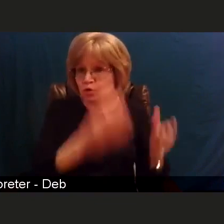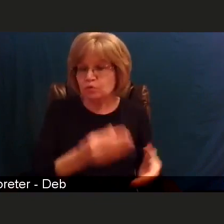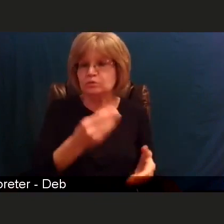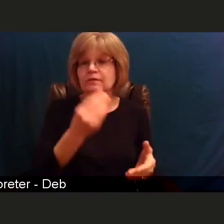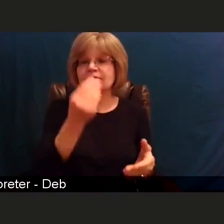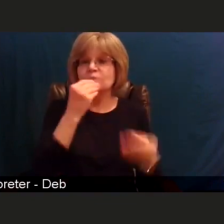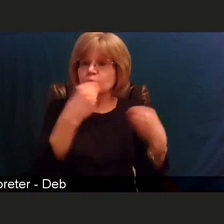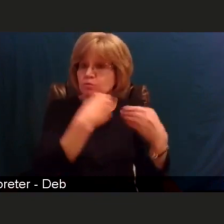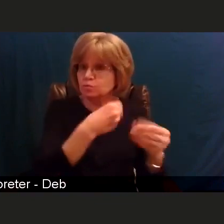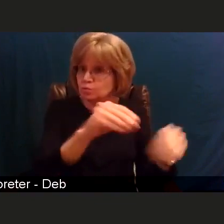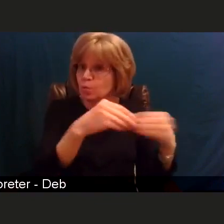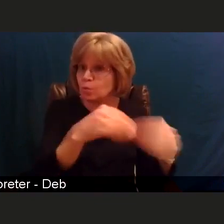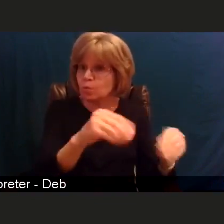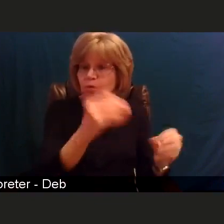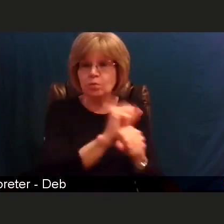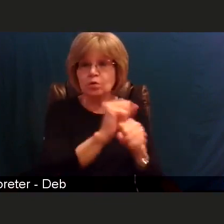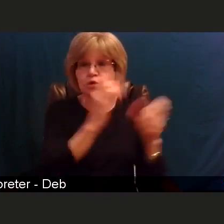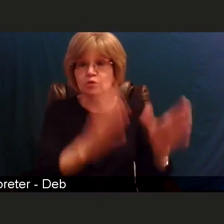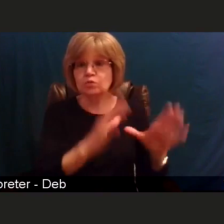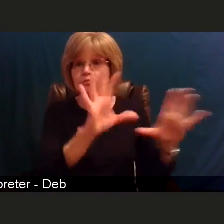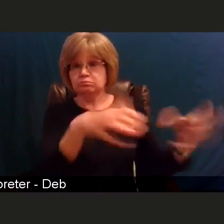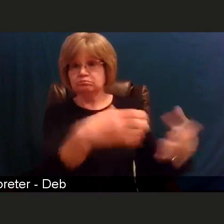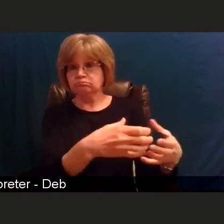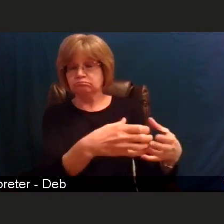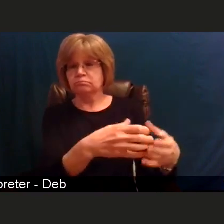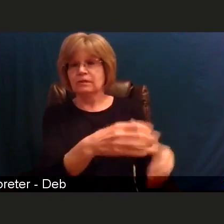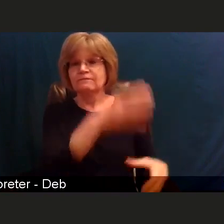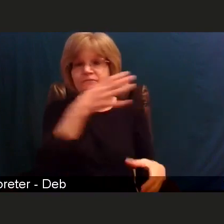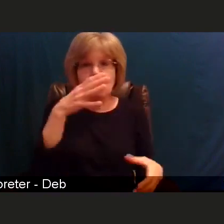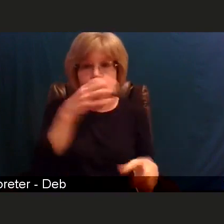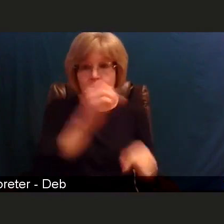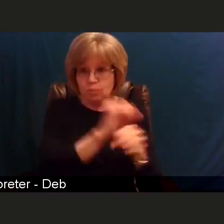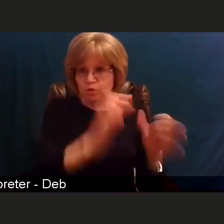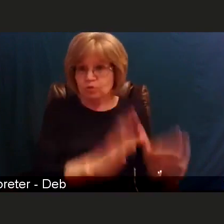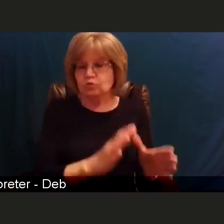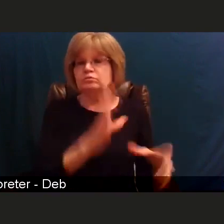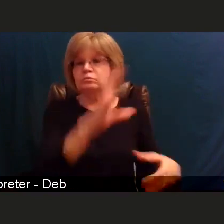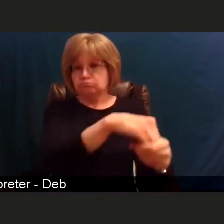and others that fit into that. State of Delaware has made the decision that